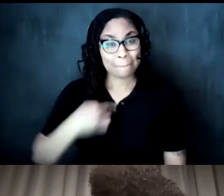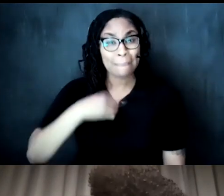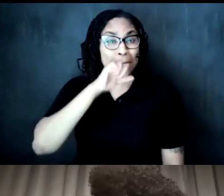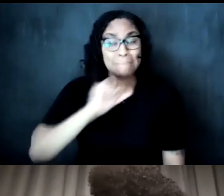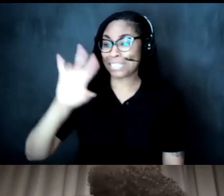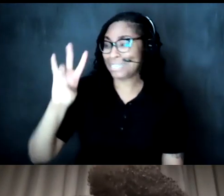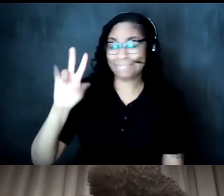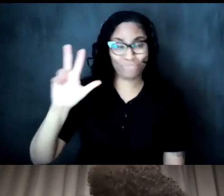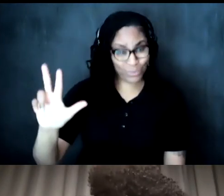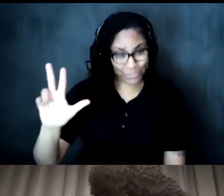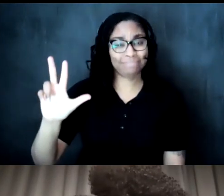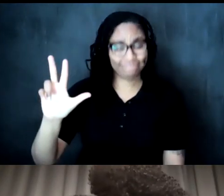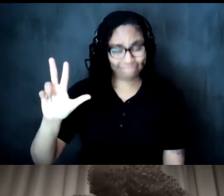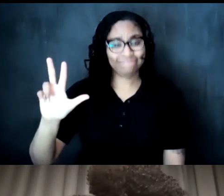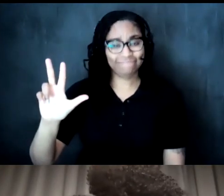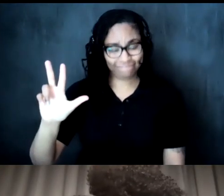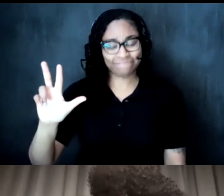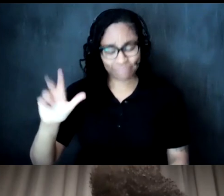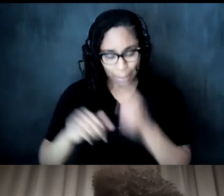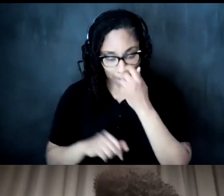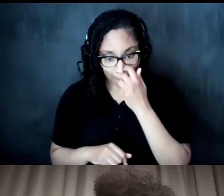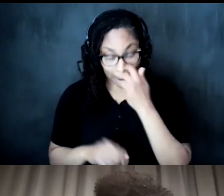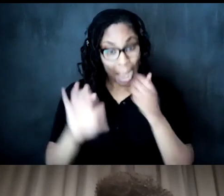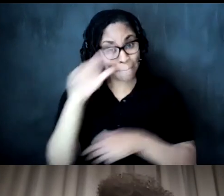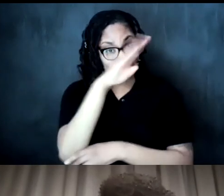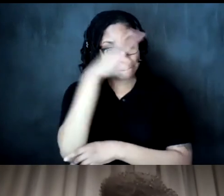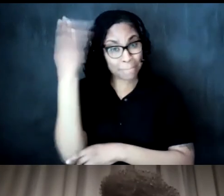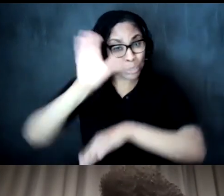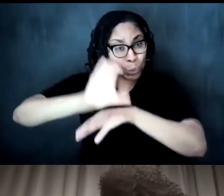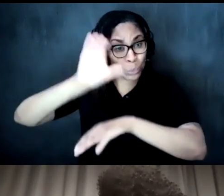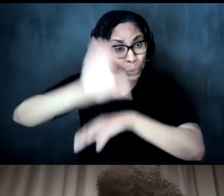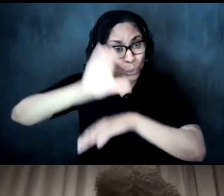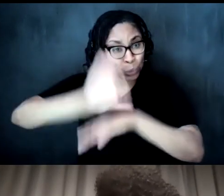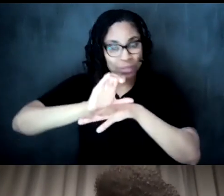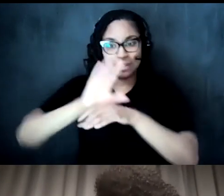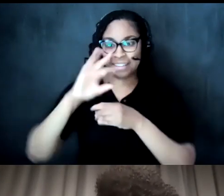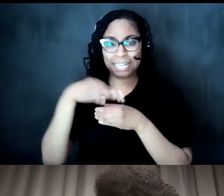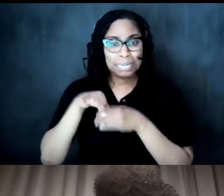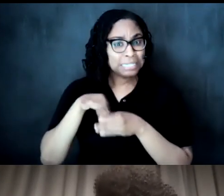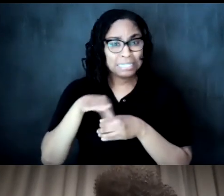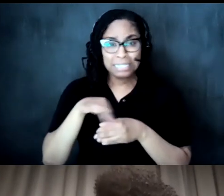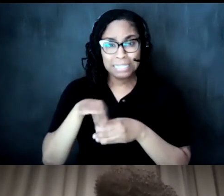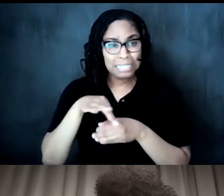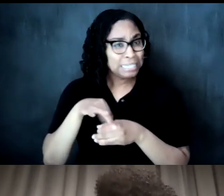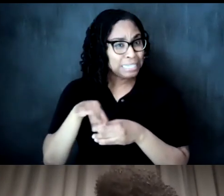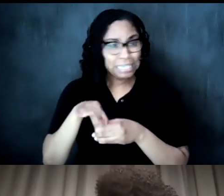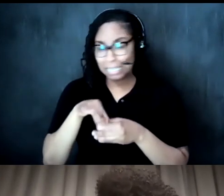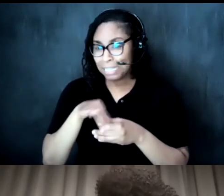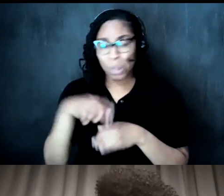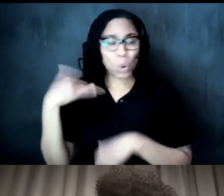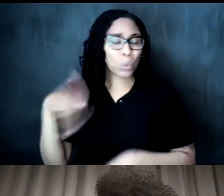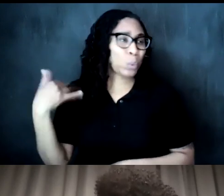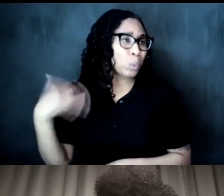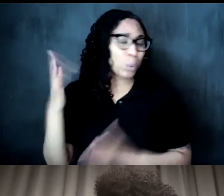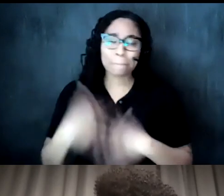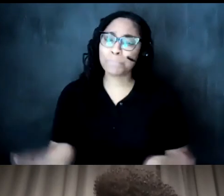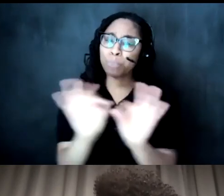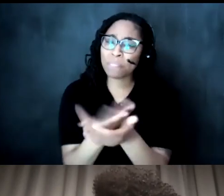and um going back to the black church i mean t's were a big thing in the black church i mean you um